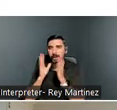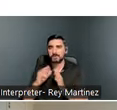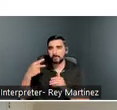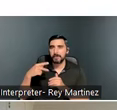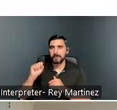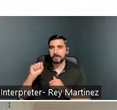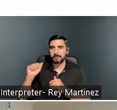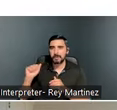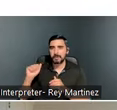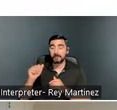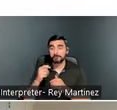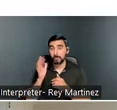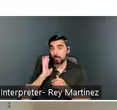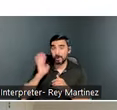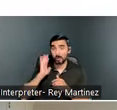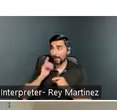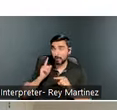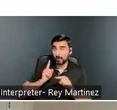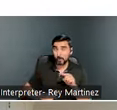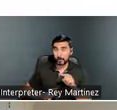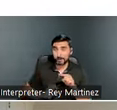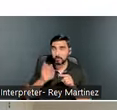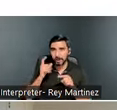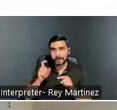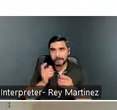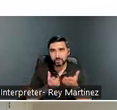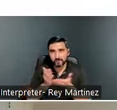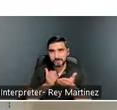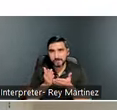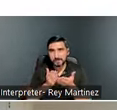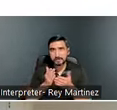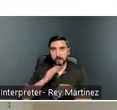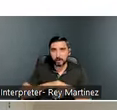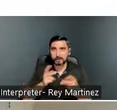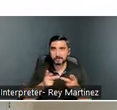maintain housing because they are really needing a lot of those services onsite.